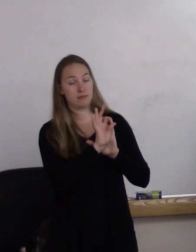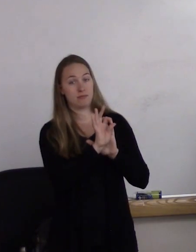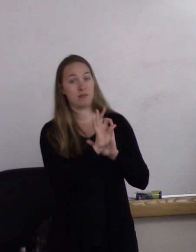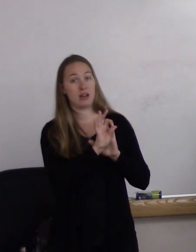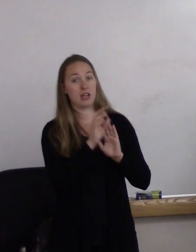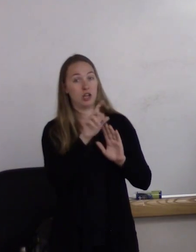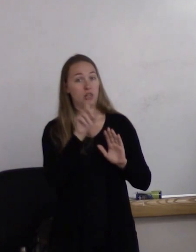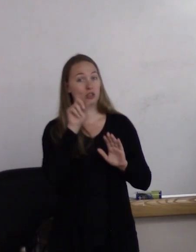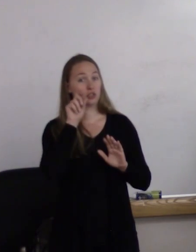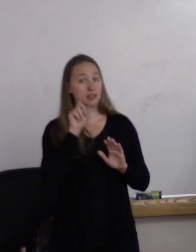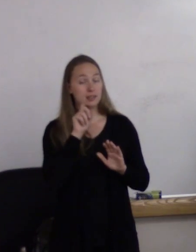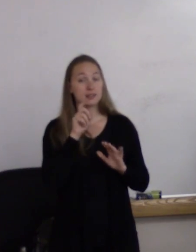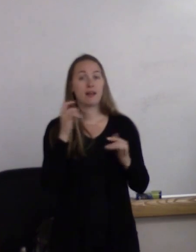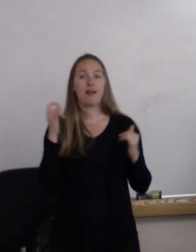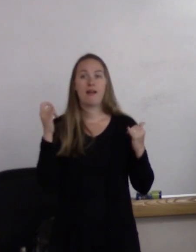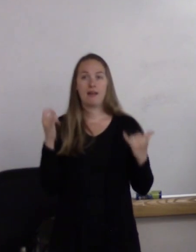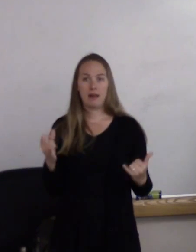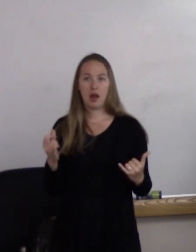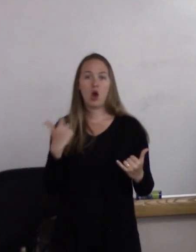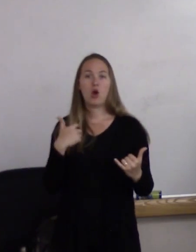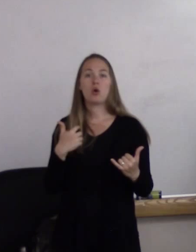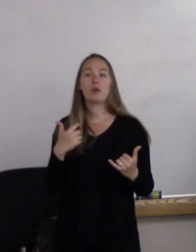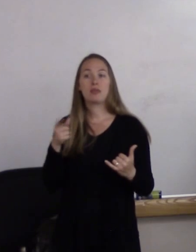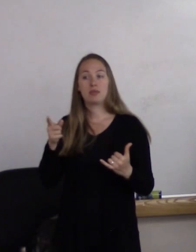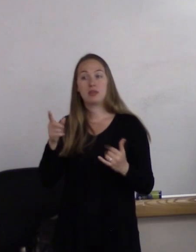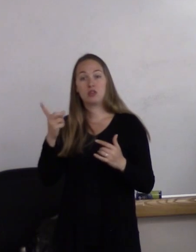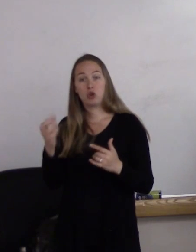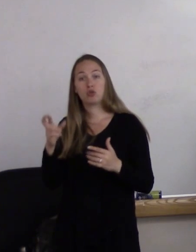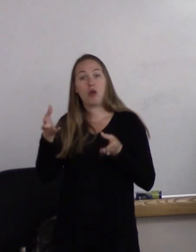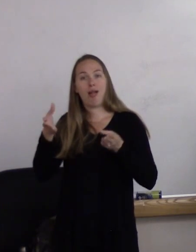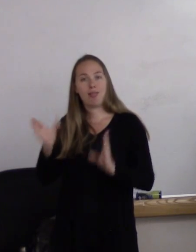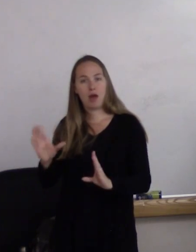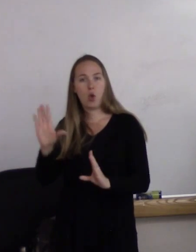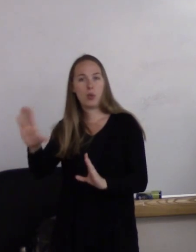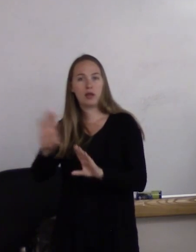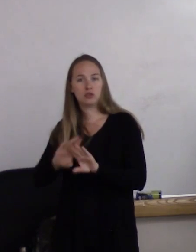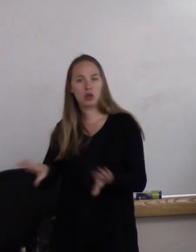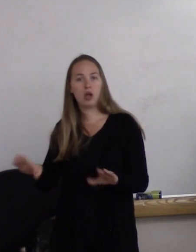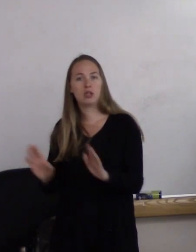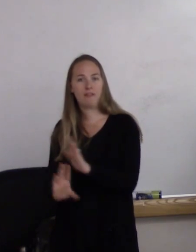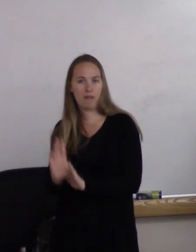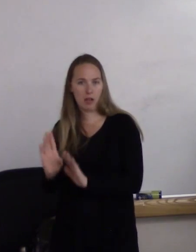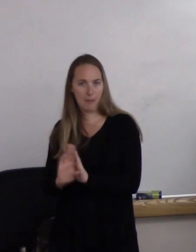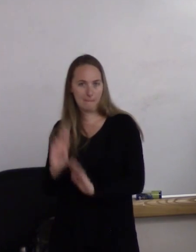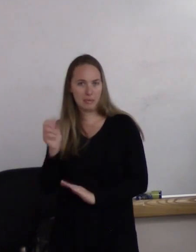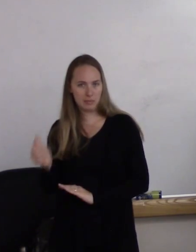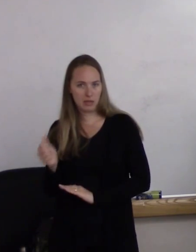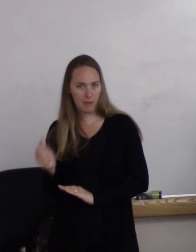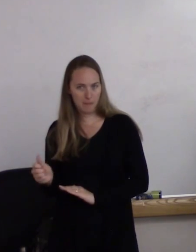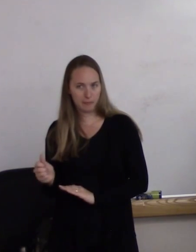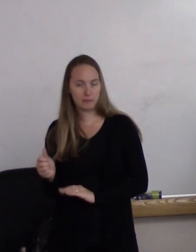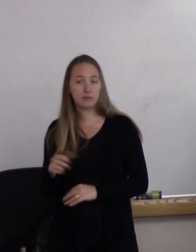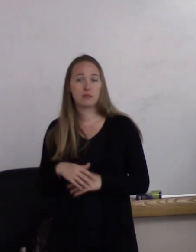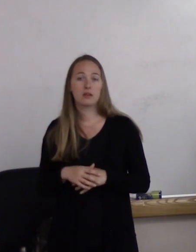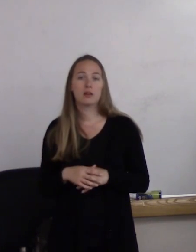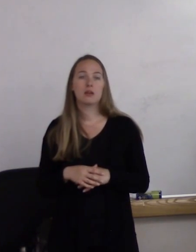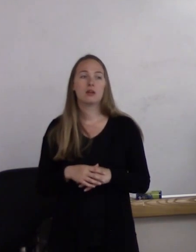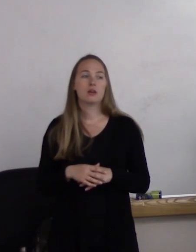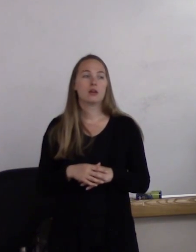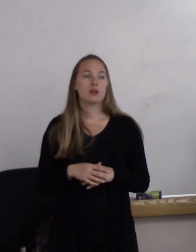is to allow that child to develop on the child's own. There is a rush for us to write something